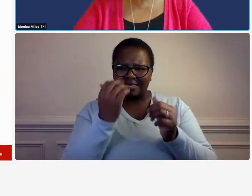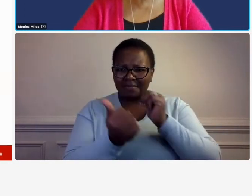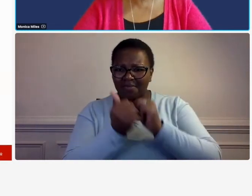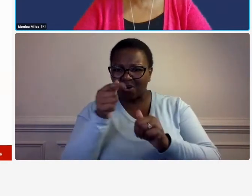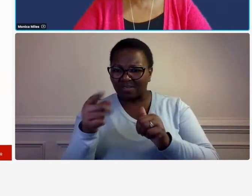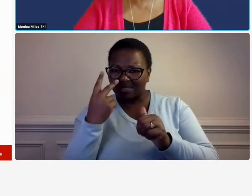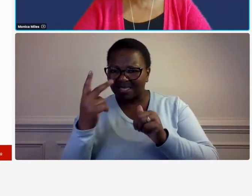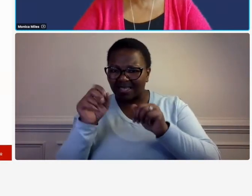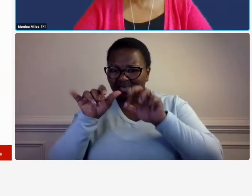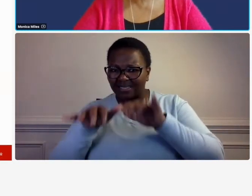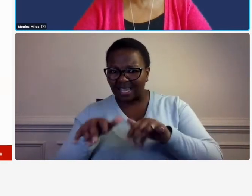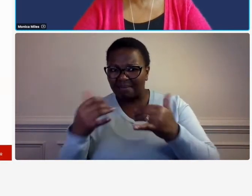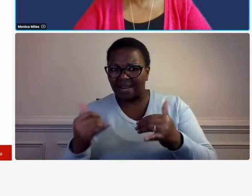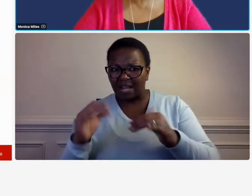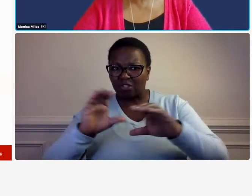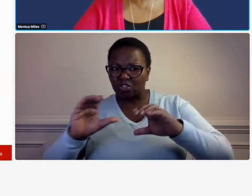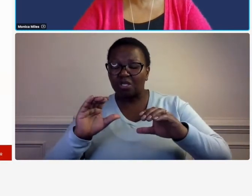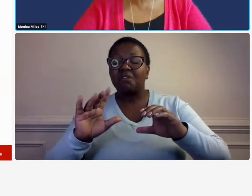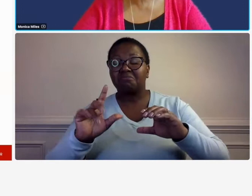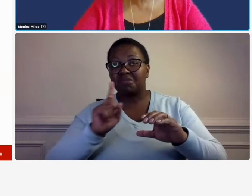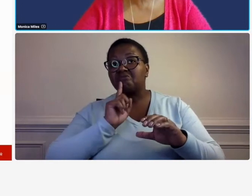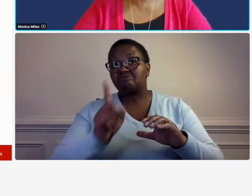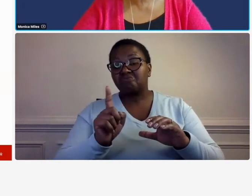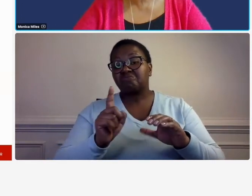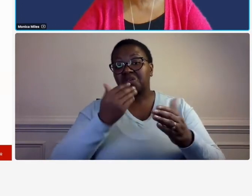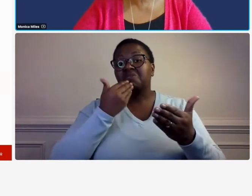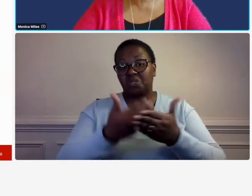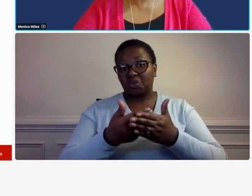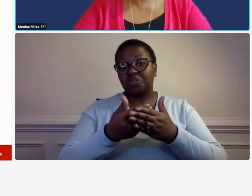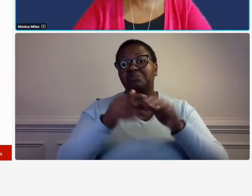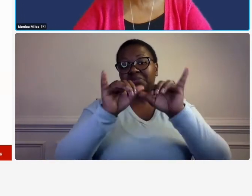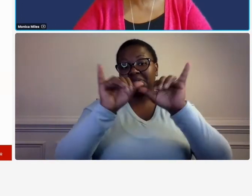definitely are good systems for doing business on federal aid projects